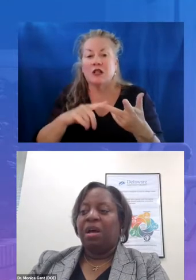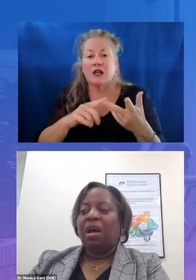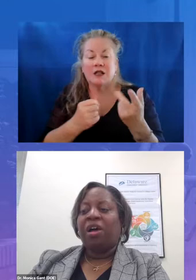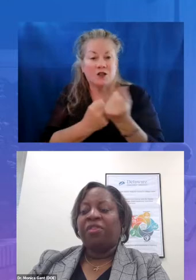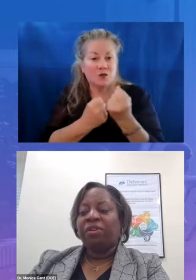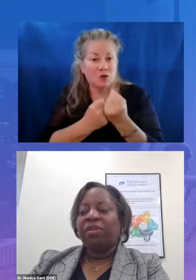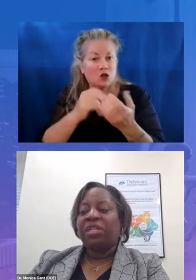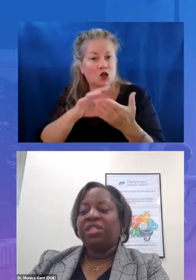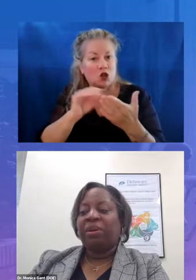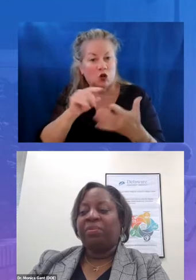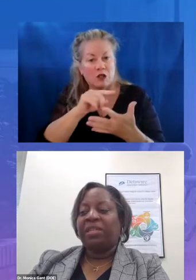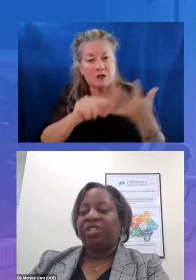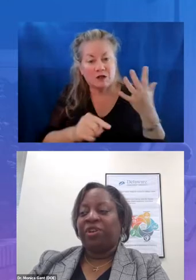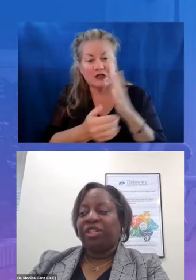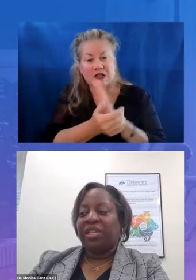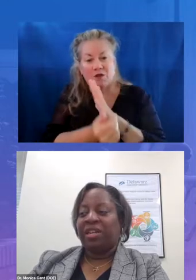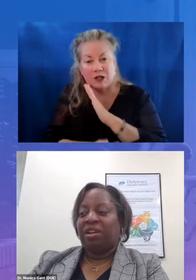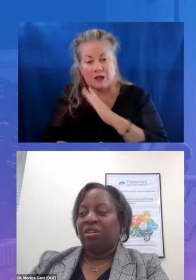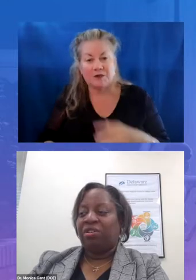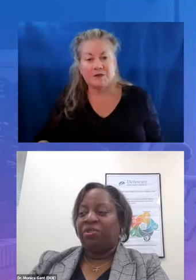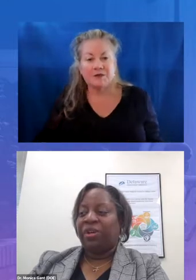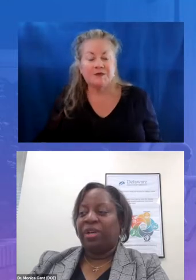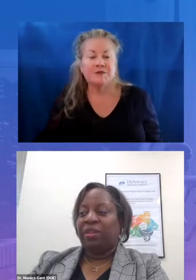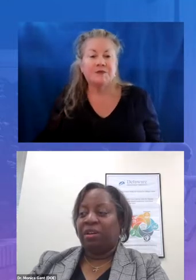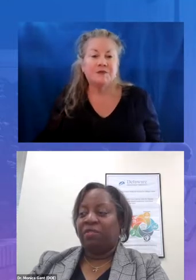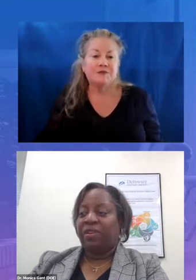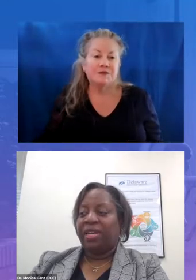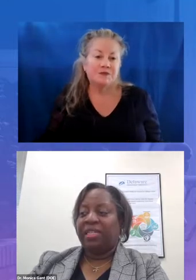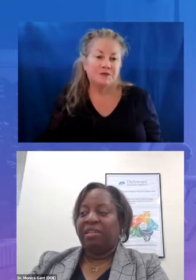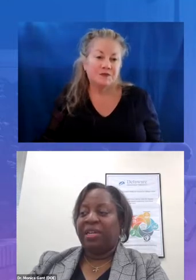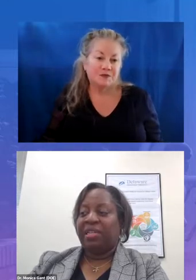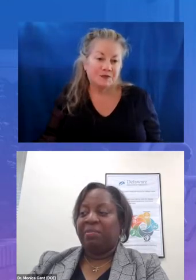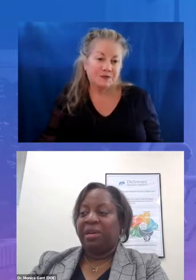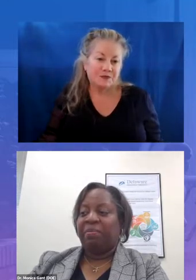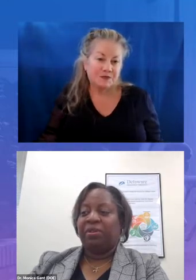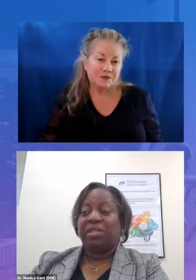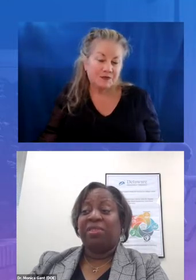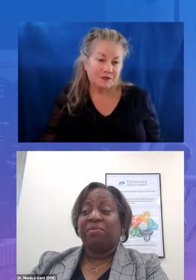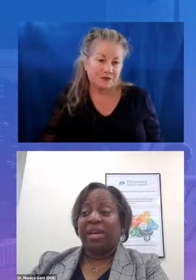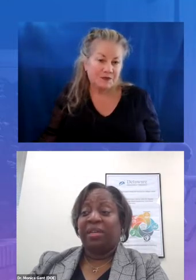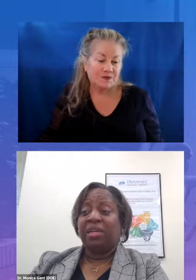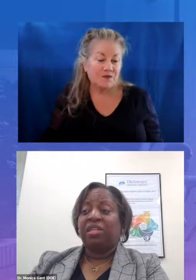although the disrupted instruction that occurred during the covet 19 pandemic posed a threat to our